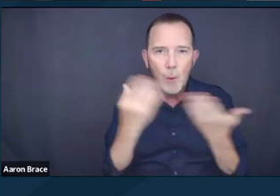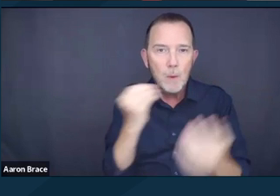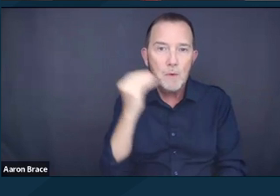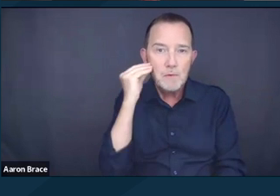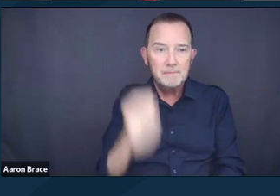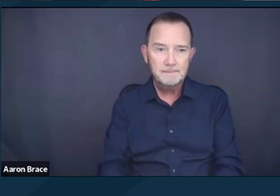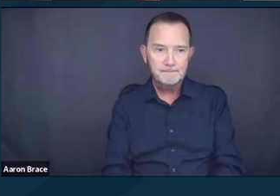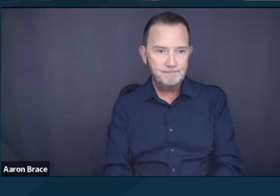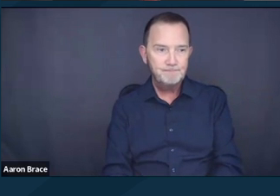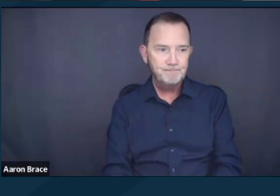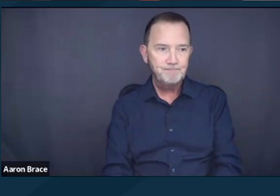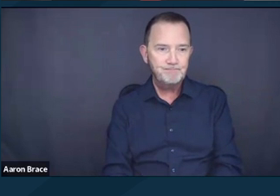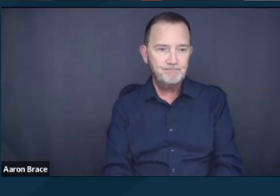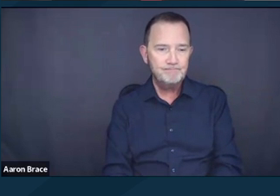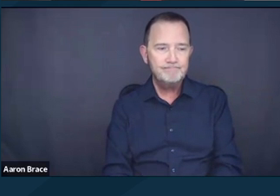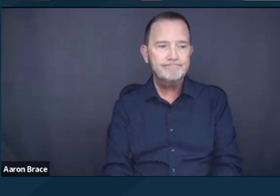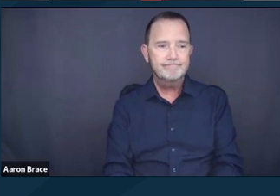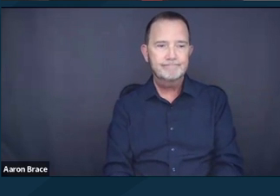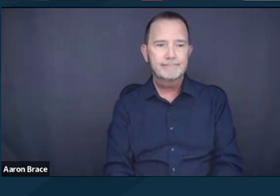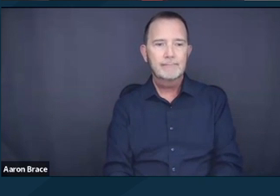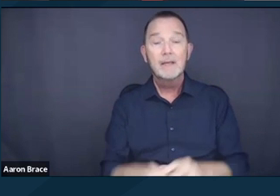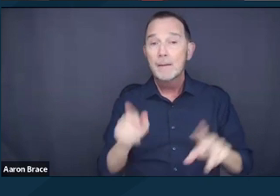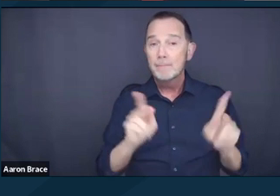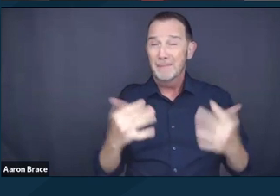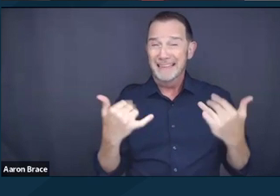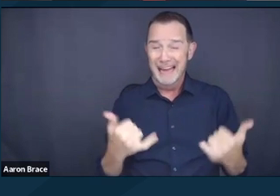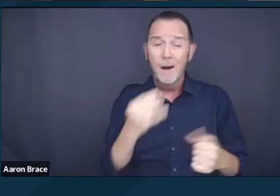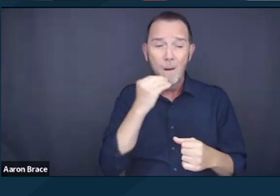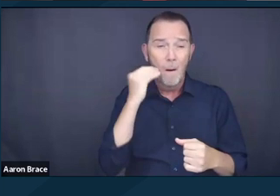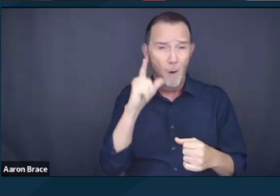and that more than 20% of people experiencing homelessness